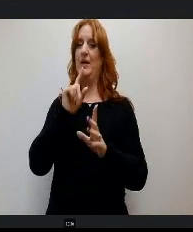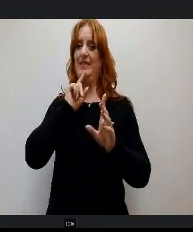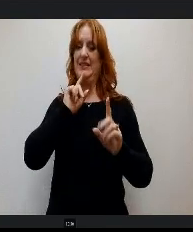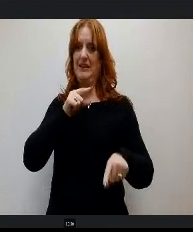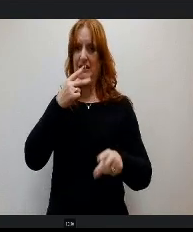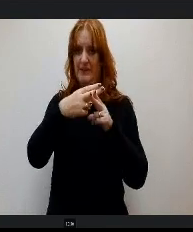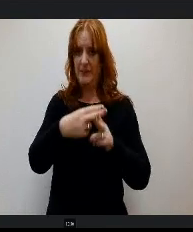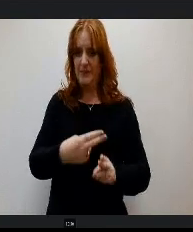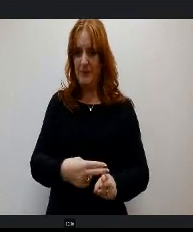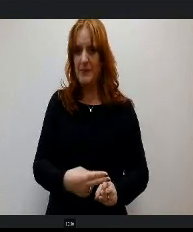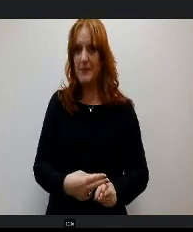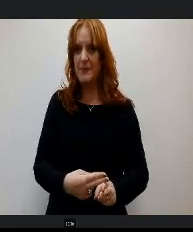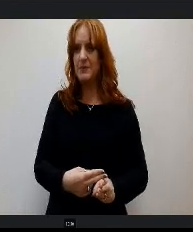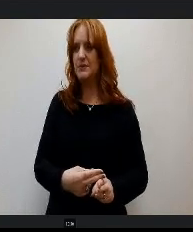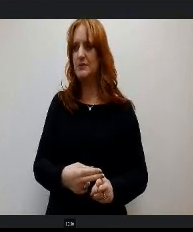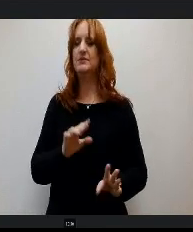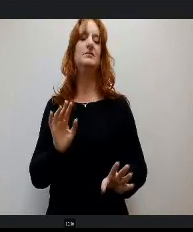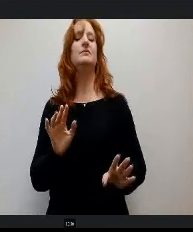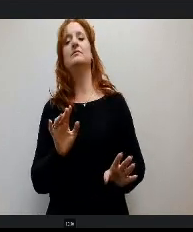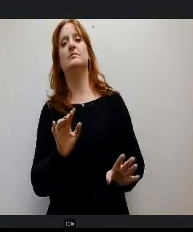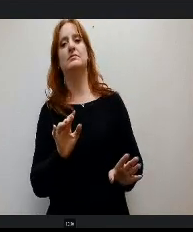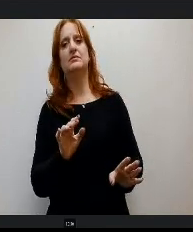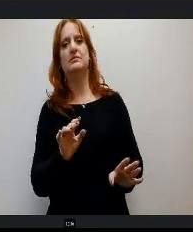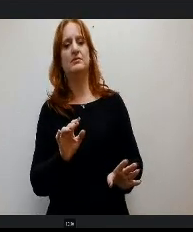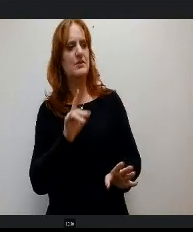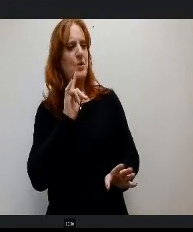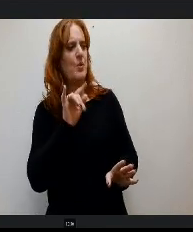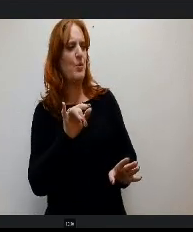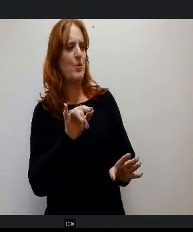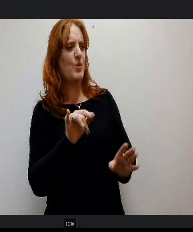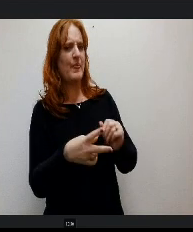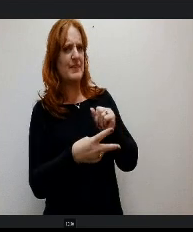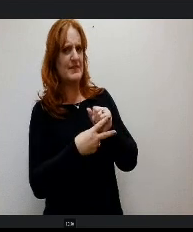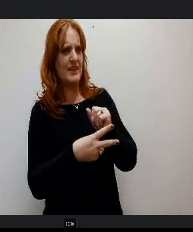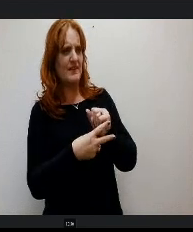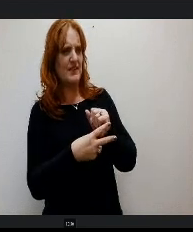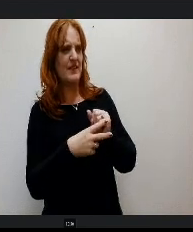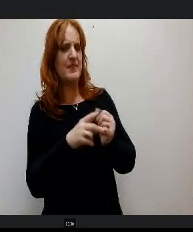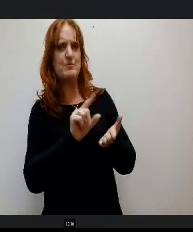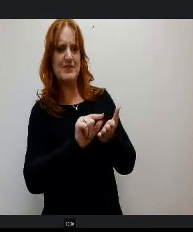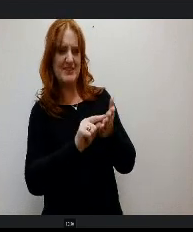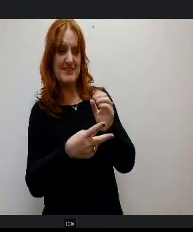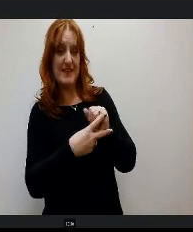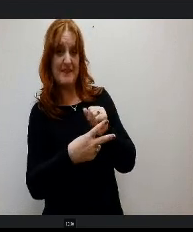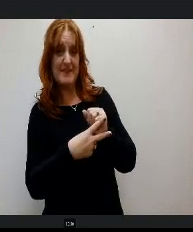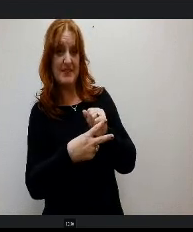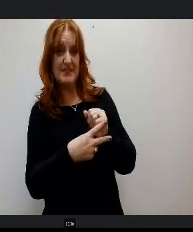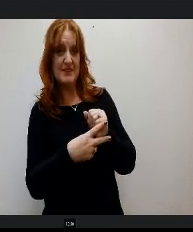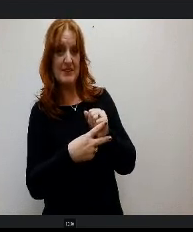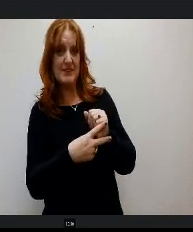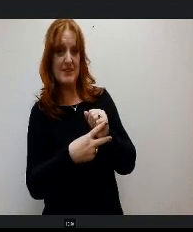So the increasing savings routes, yeah, the savings will be negligible, we'll still